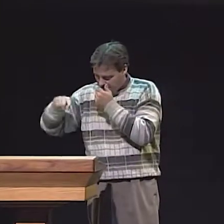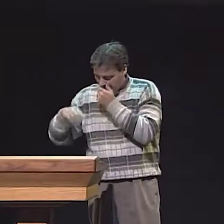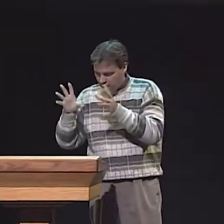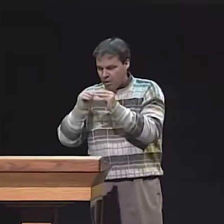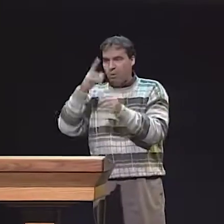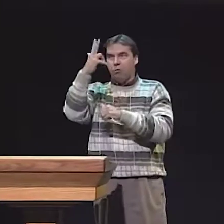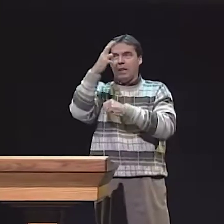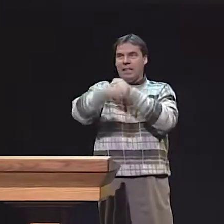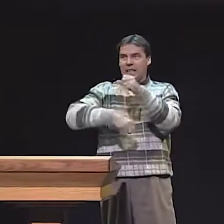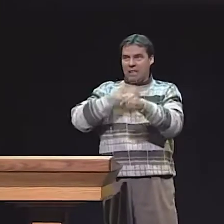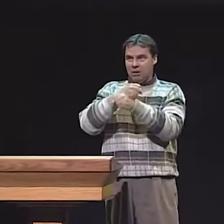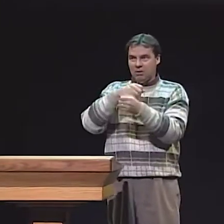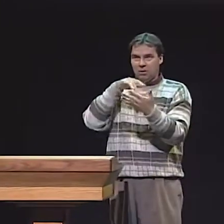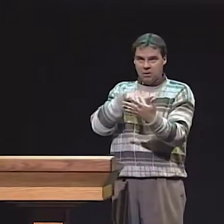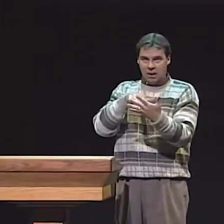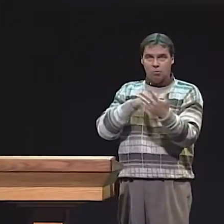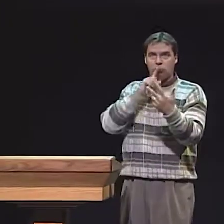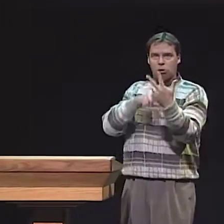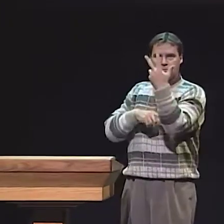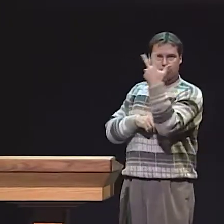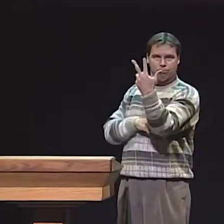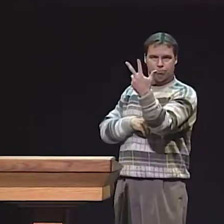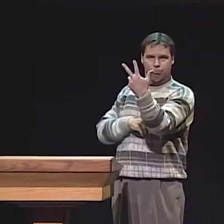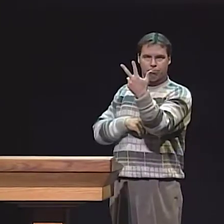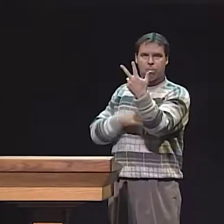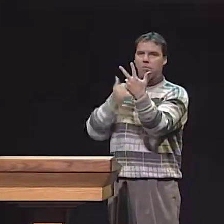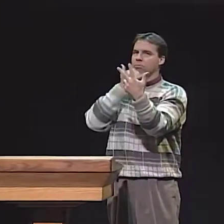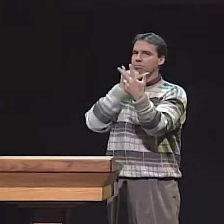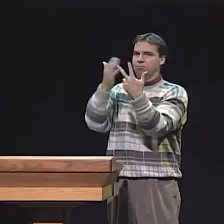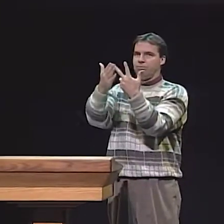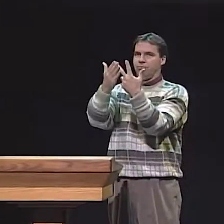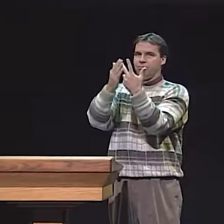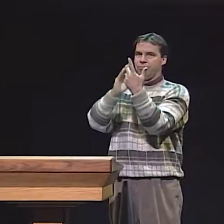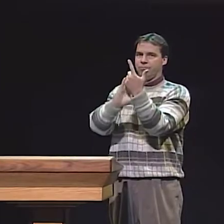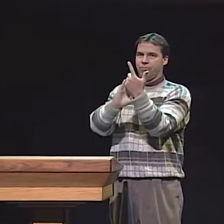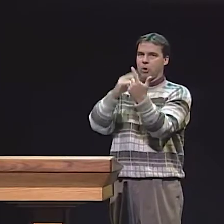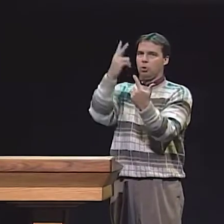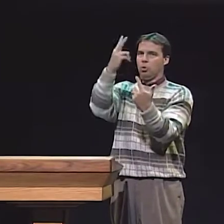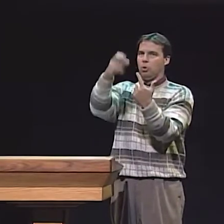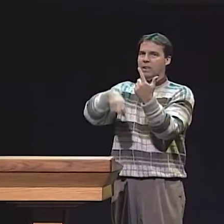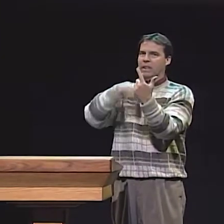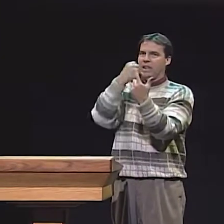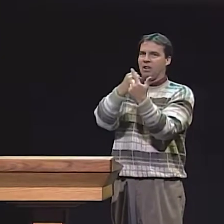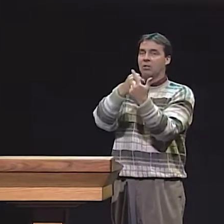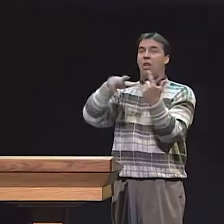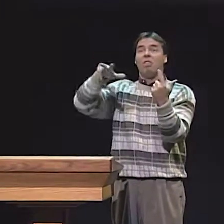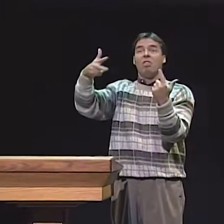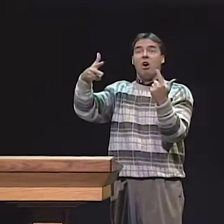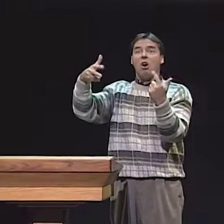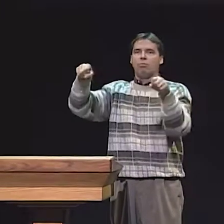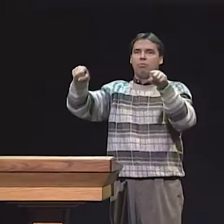WAS NEAR ENOUGH TO US THAT IT WAS FEASIBLE TO WORK THERE.